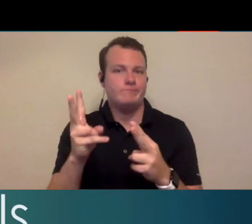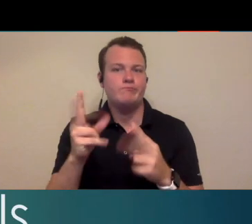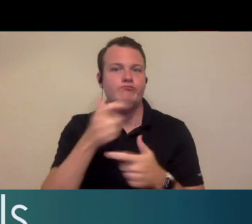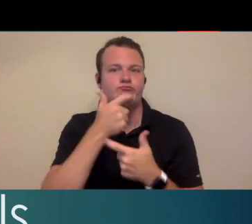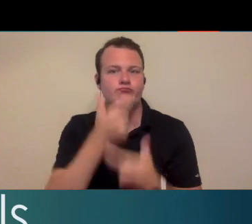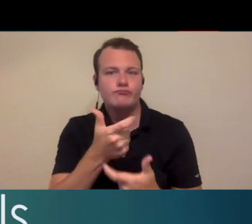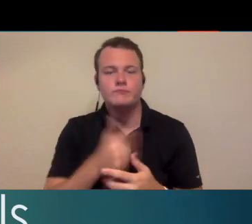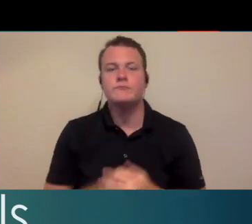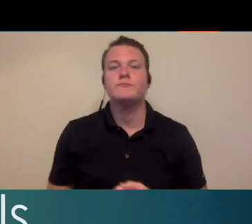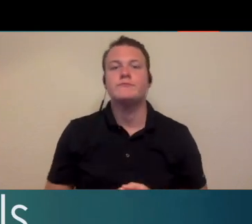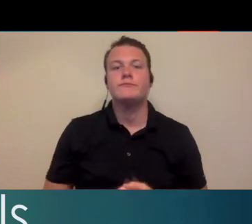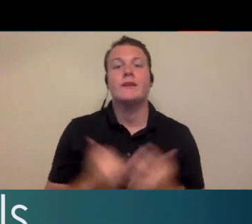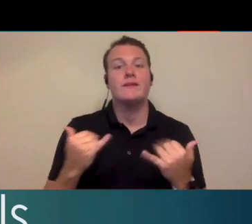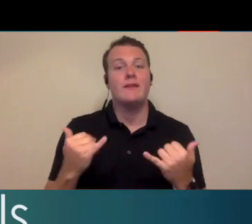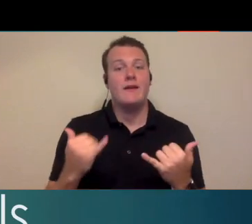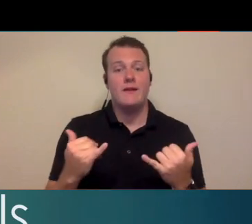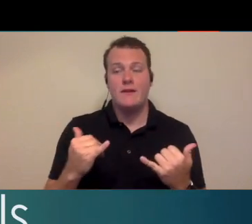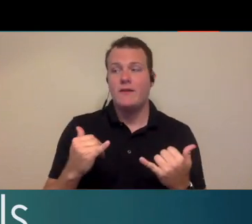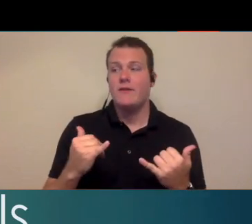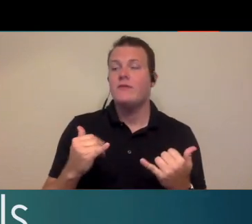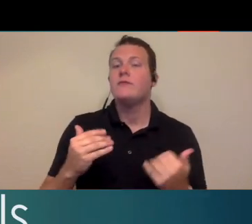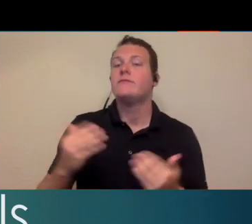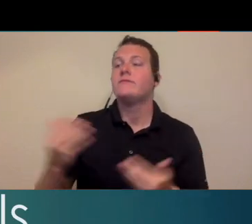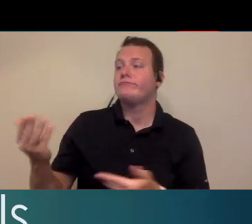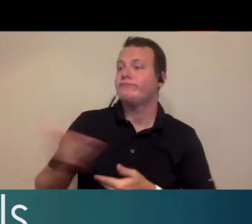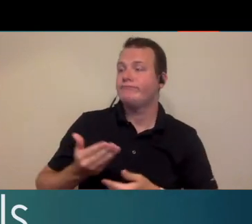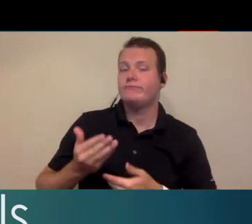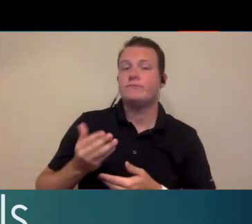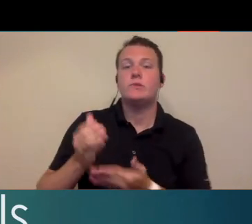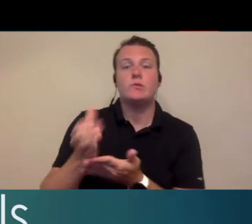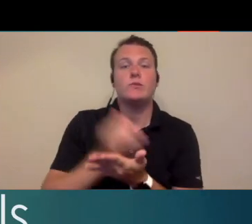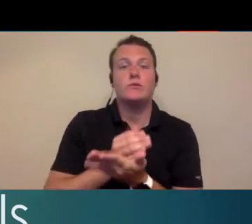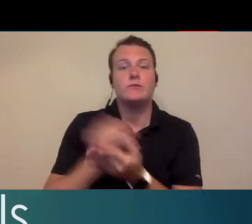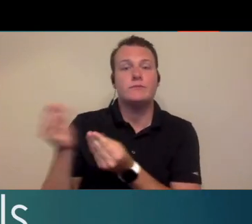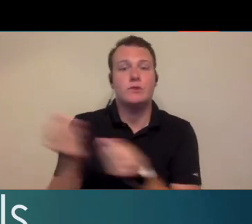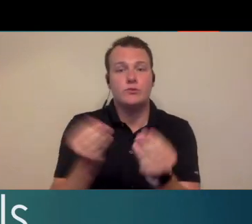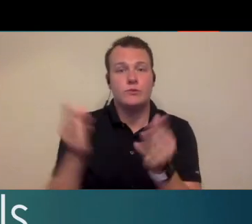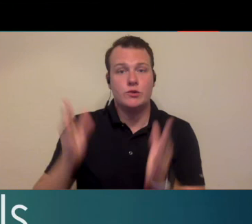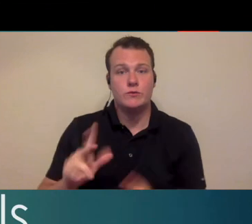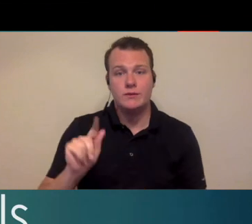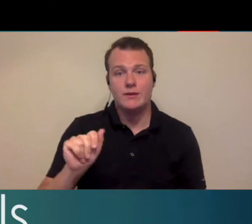next week at this time it is my pleasure to introduce the course moderator for